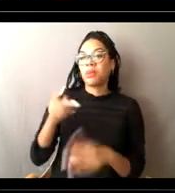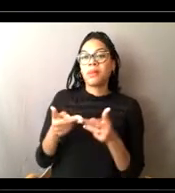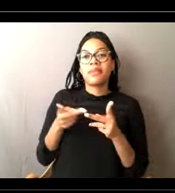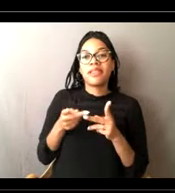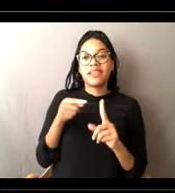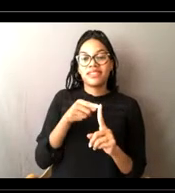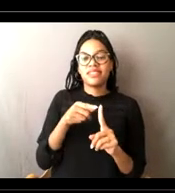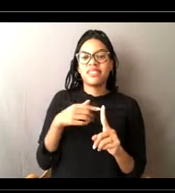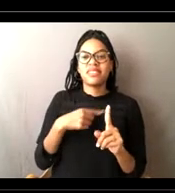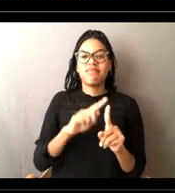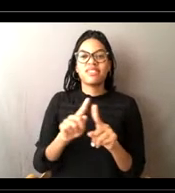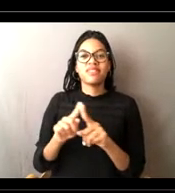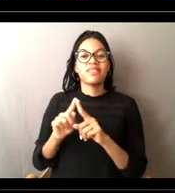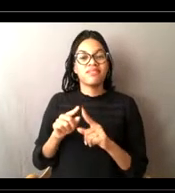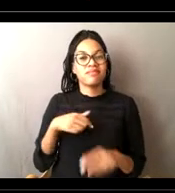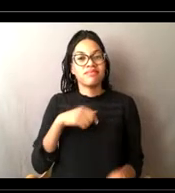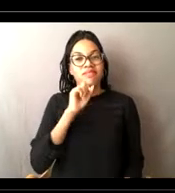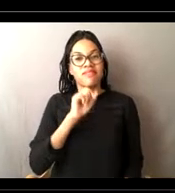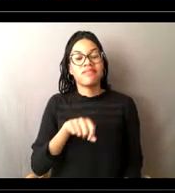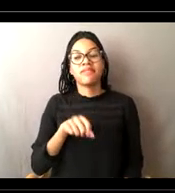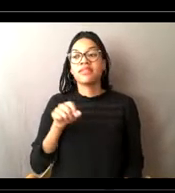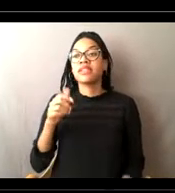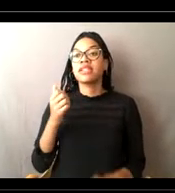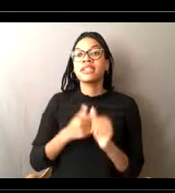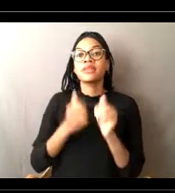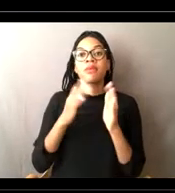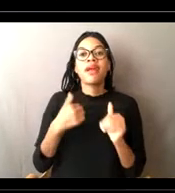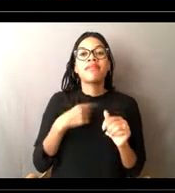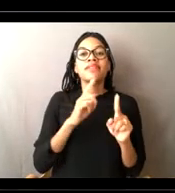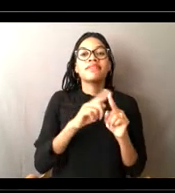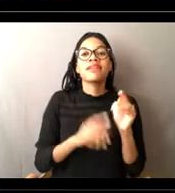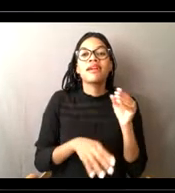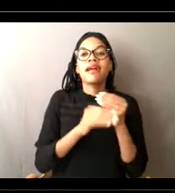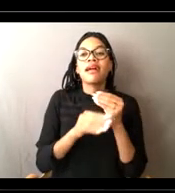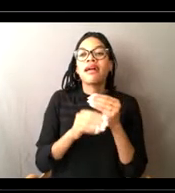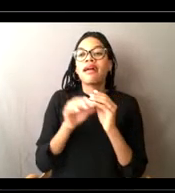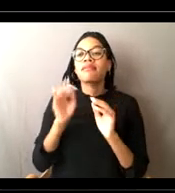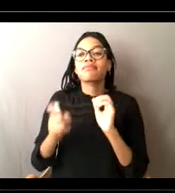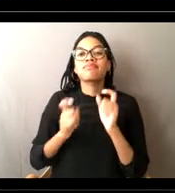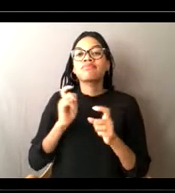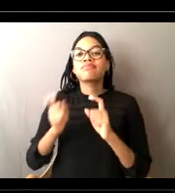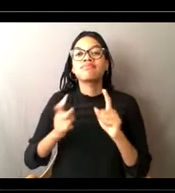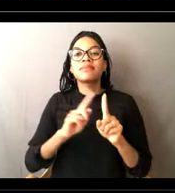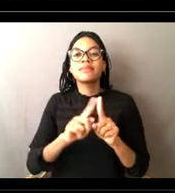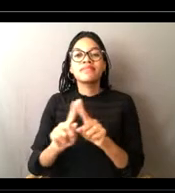So I like working with different people like Alex, Amy, you, and in addition to that,